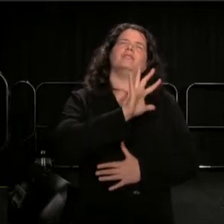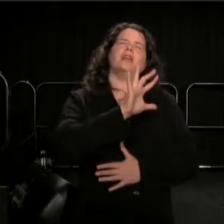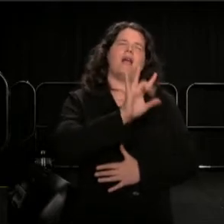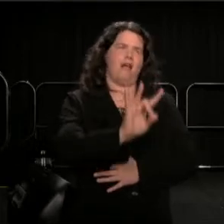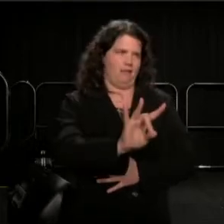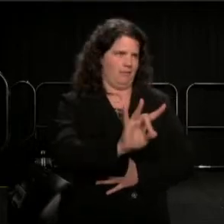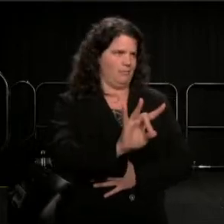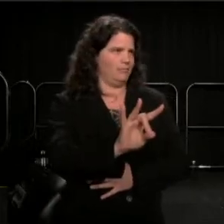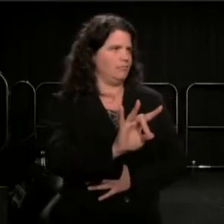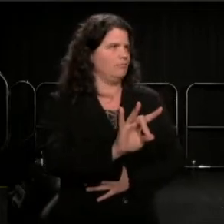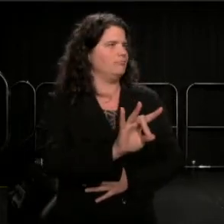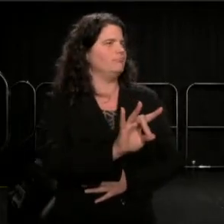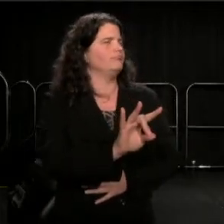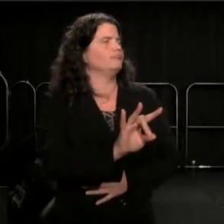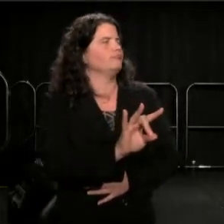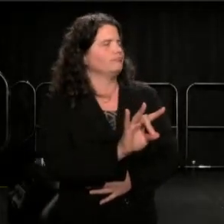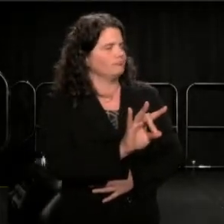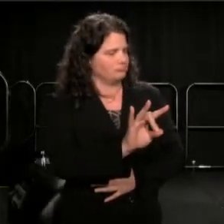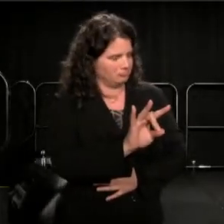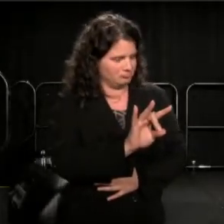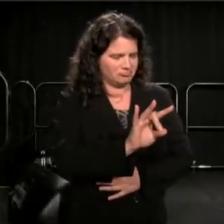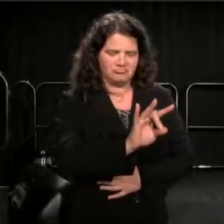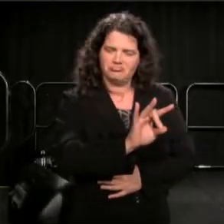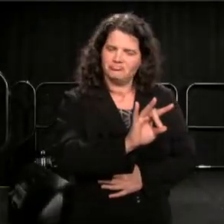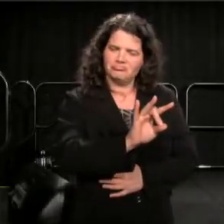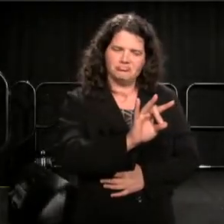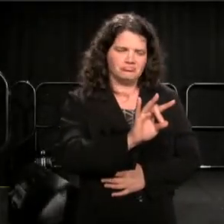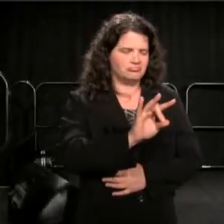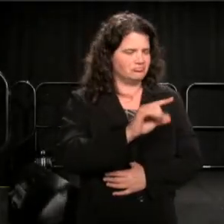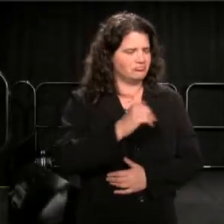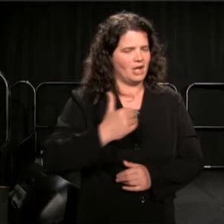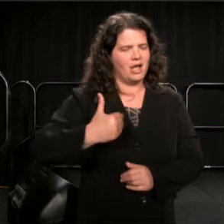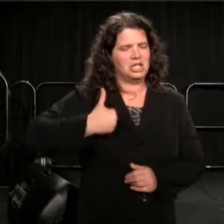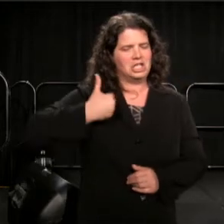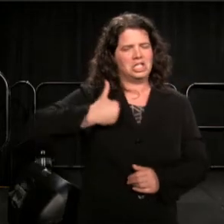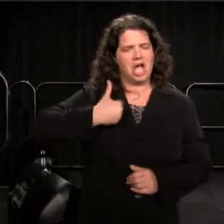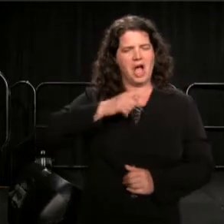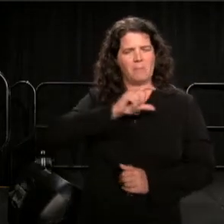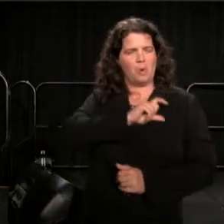Young police officer, the chief came to the church